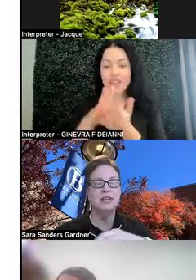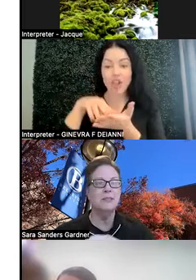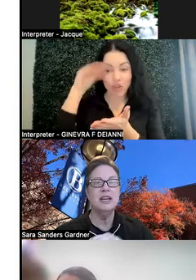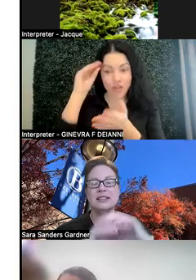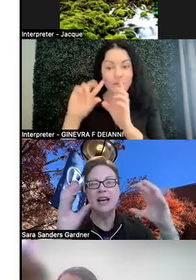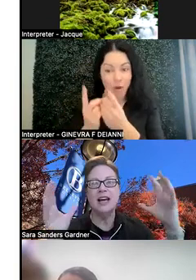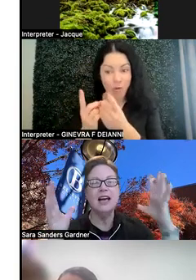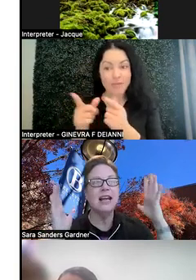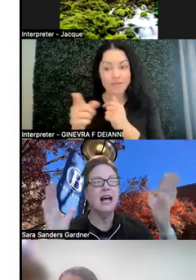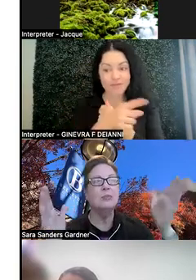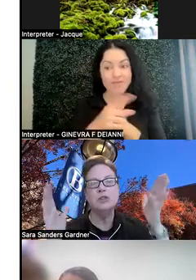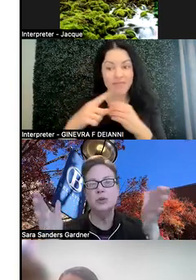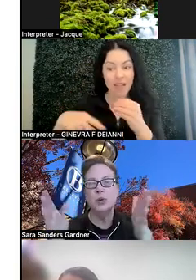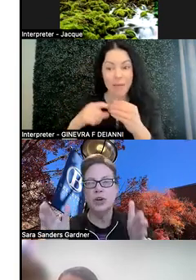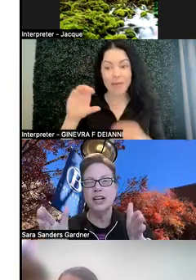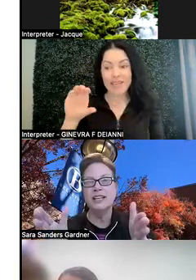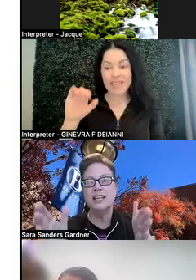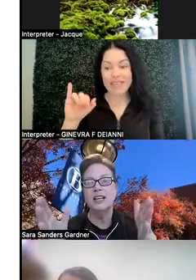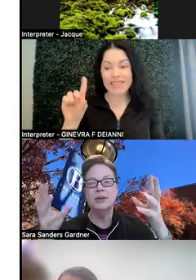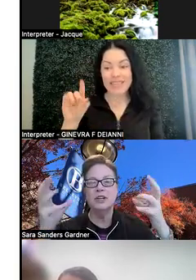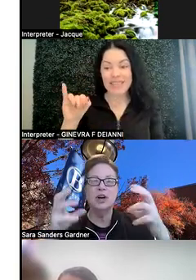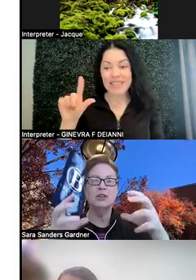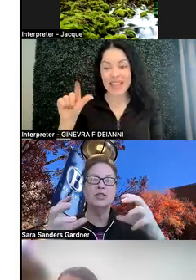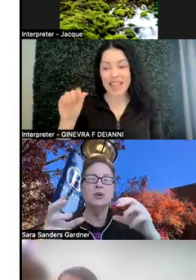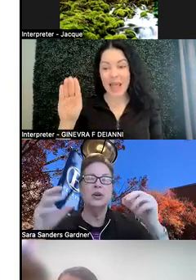It helps you organize, but it also